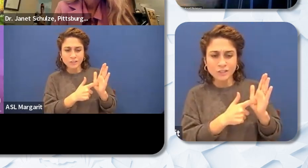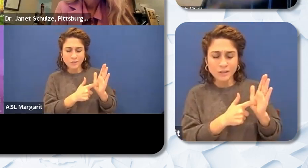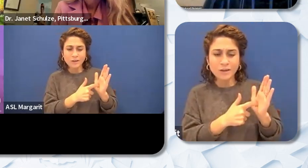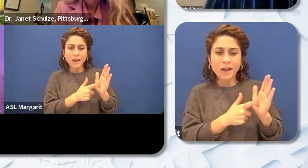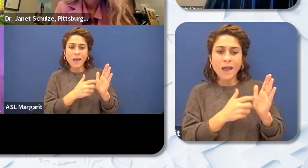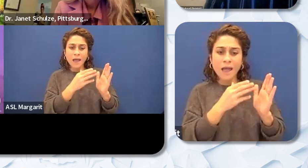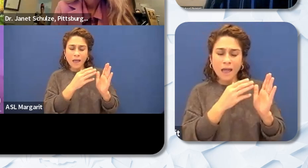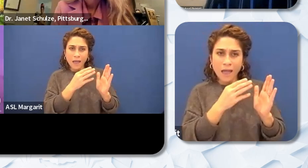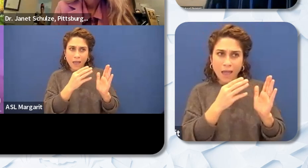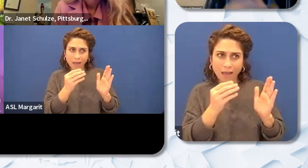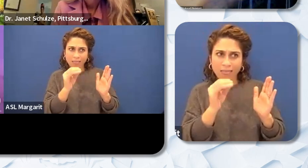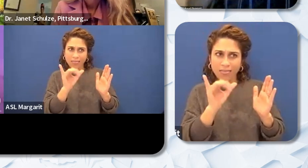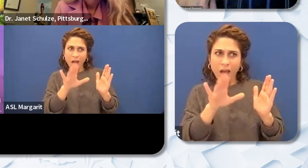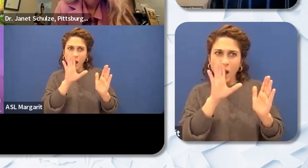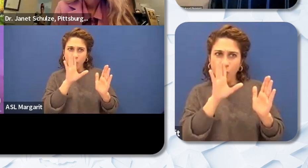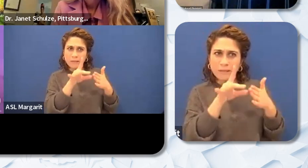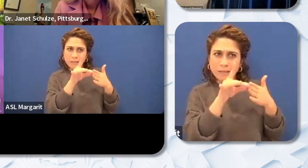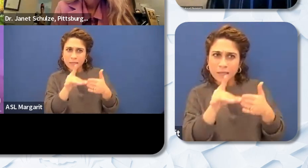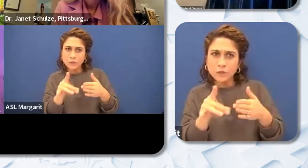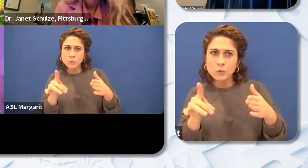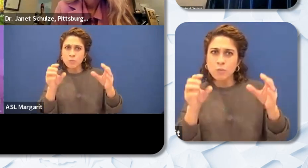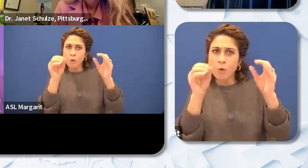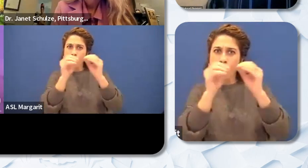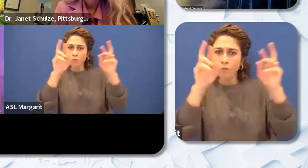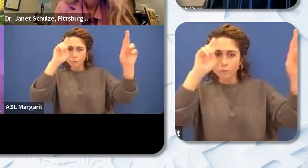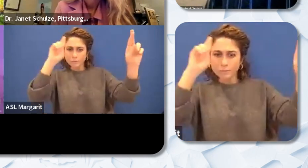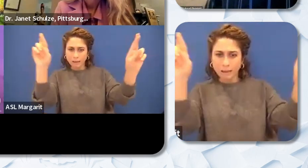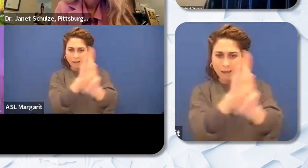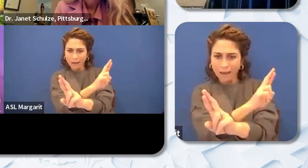to respect their Black educators or at least be interested. You know and you can just help